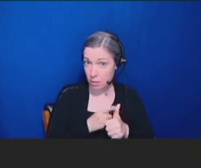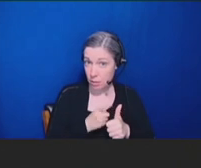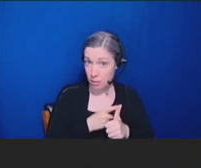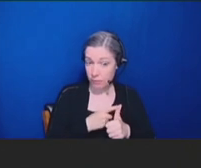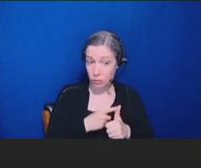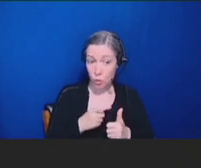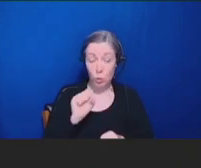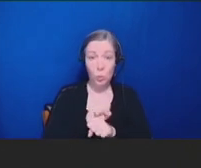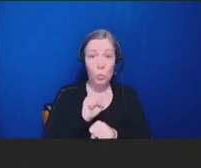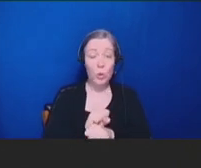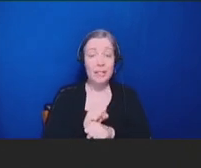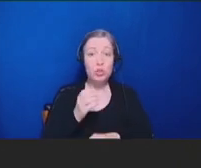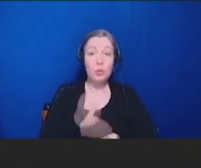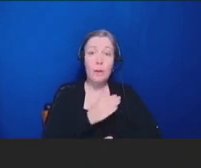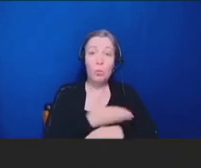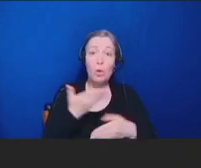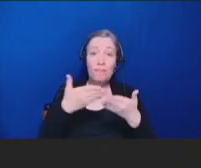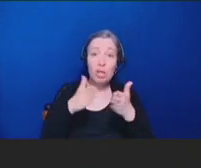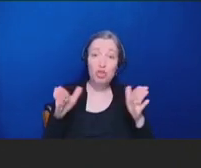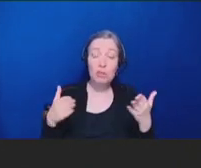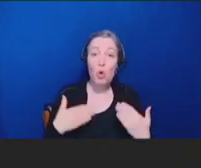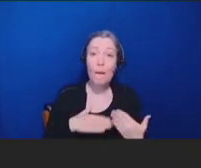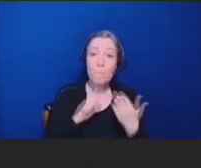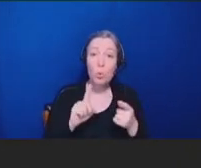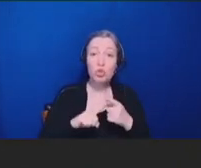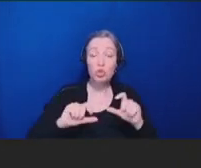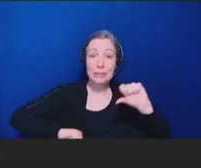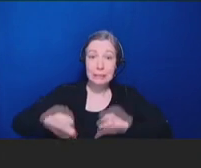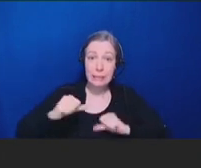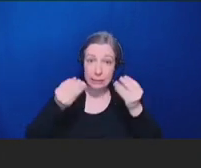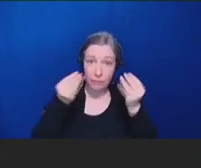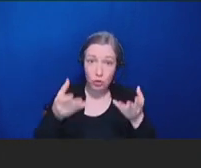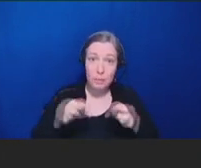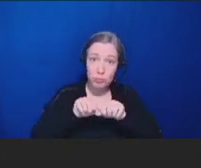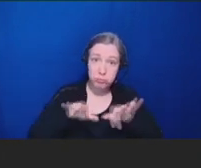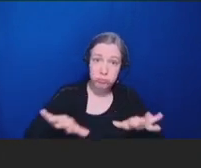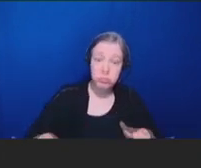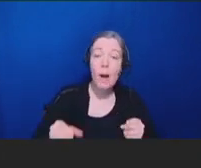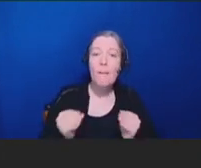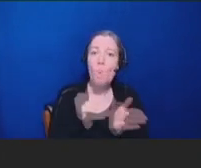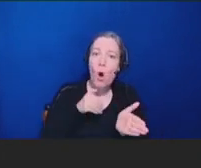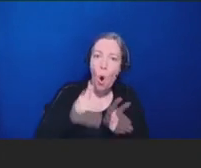to the public. This includes more frequent scientific communication, but also has a major